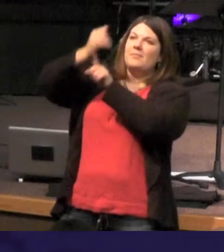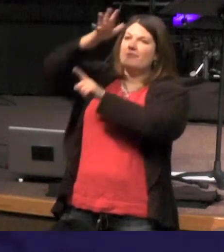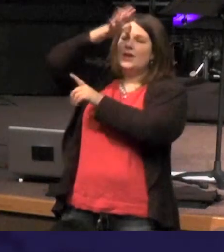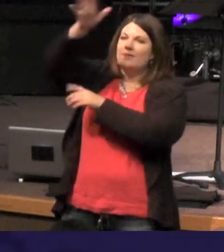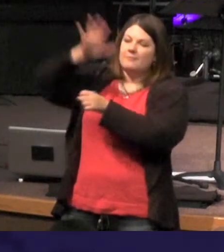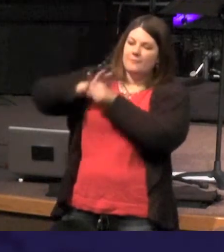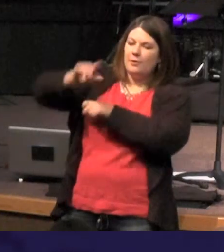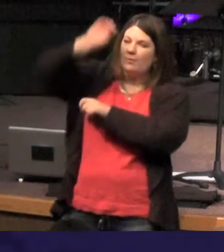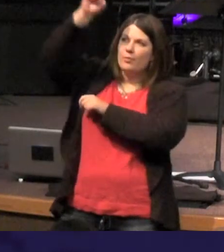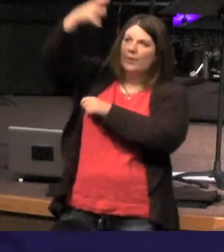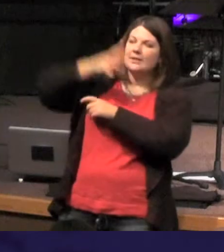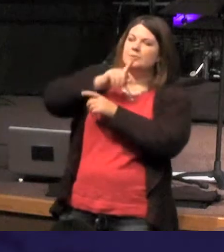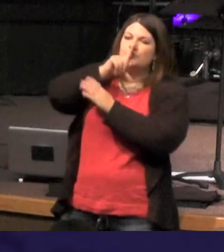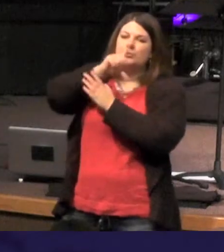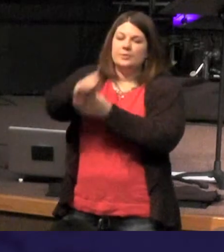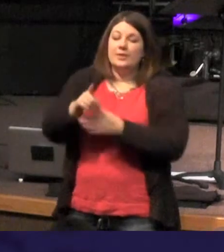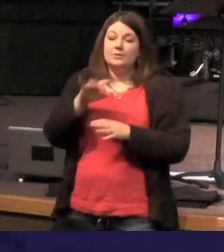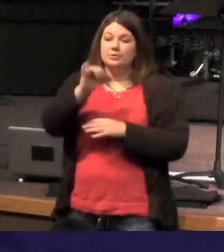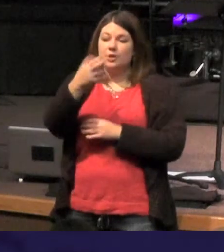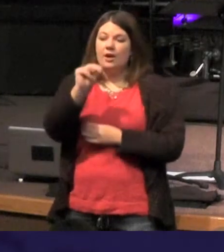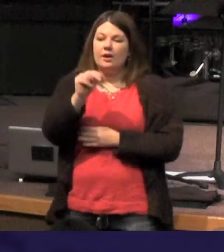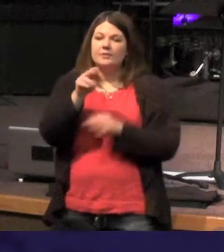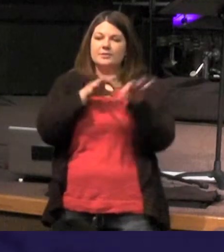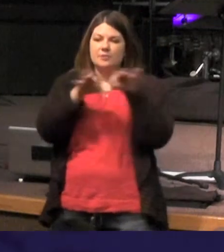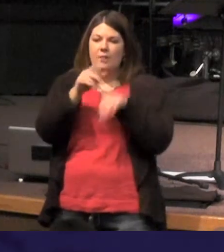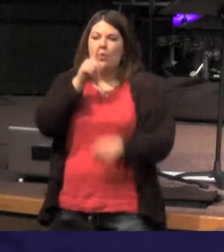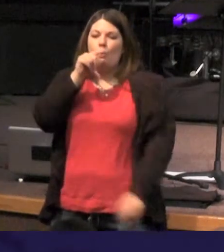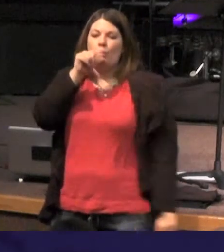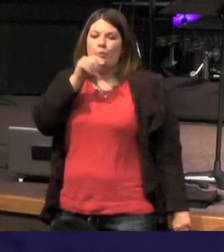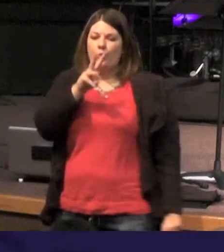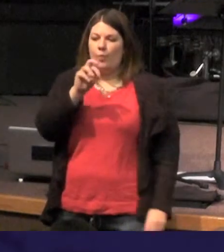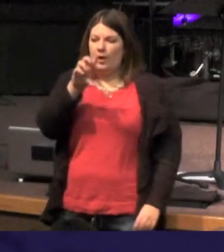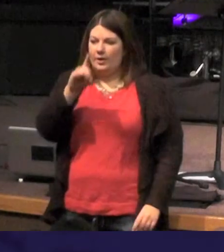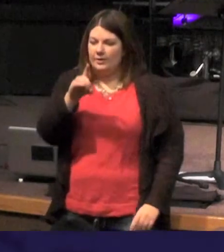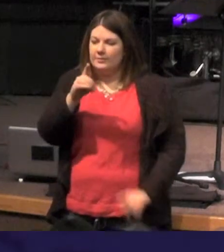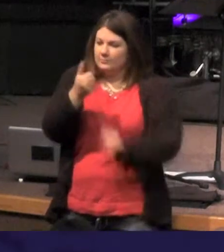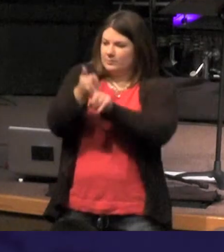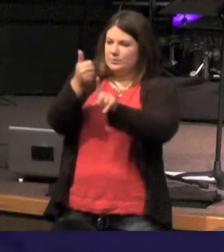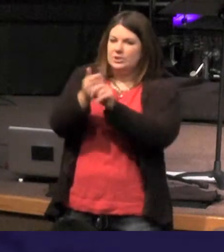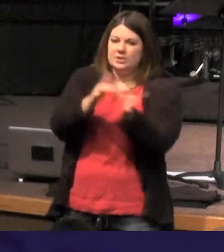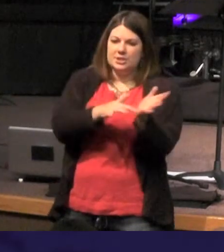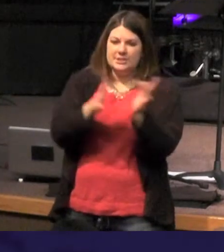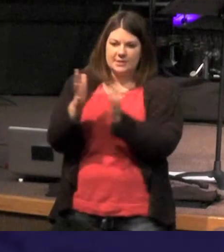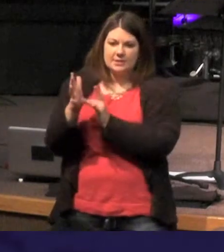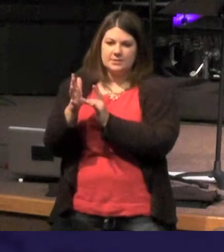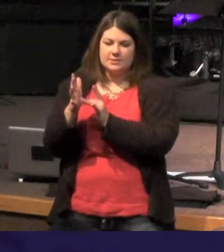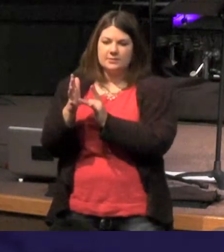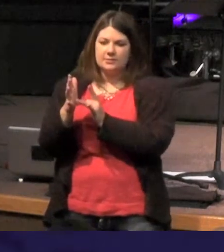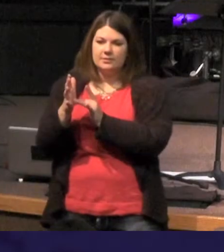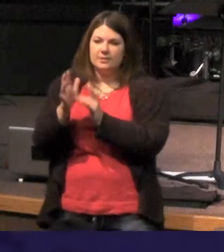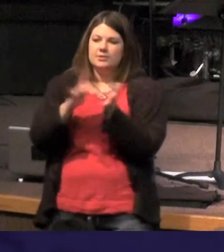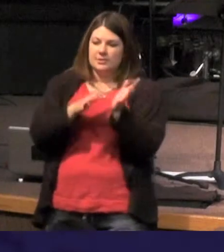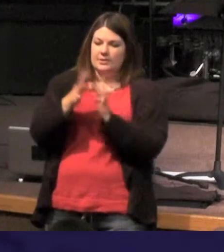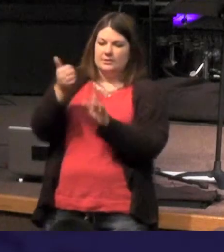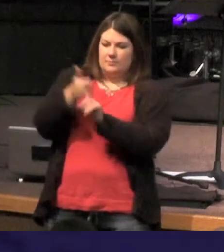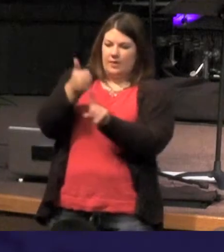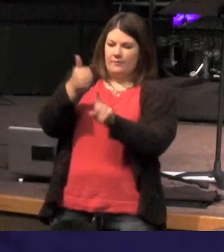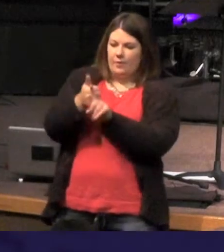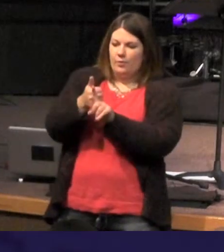John describes for us who the Word is the Word is Jesus - Jesus is the Word of God and so